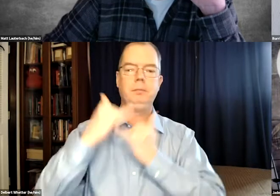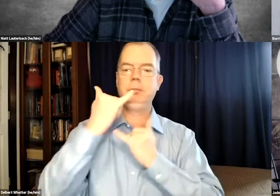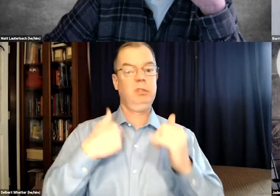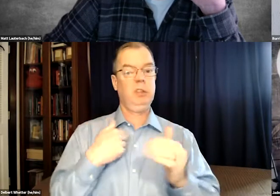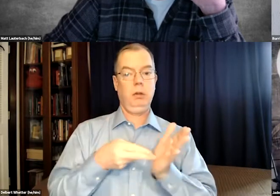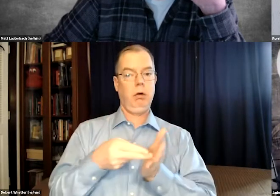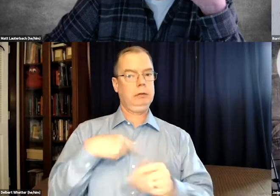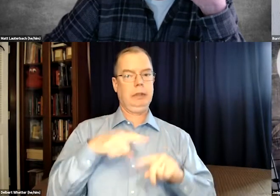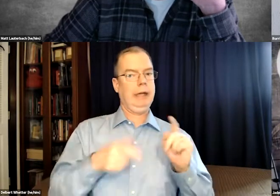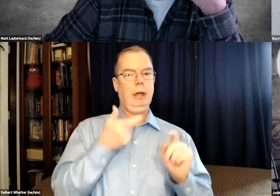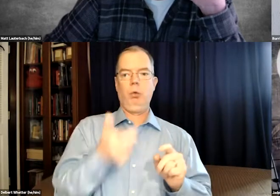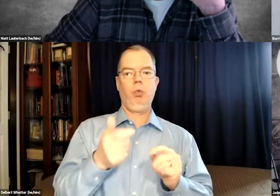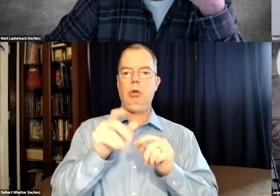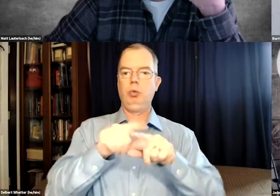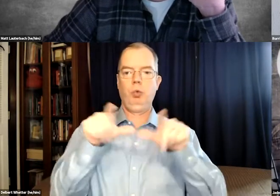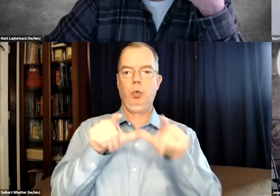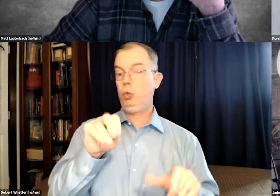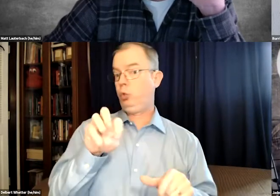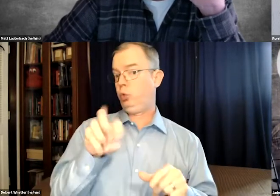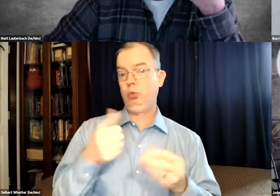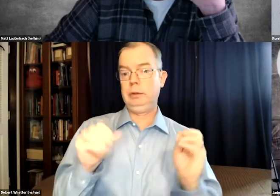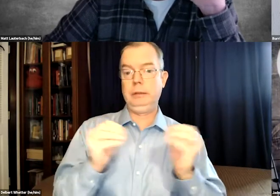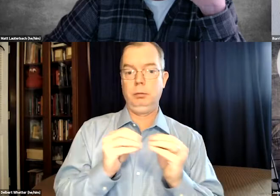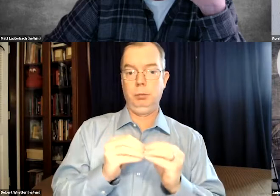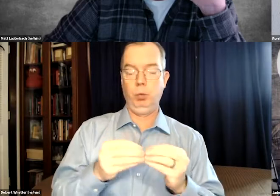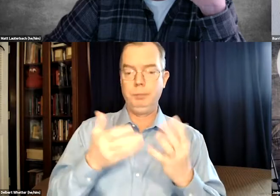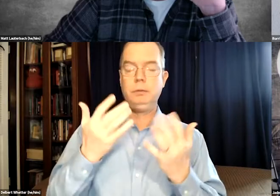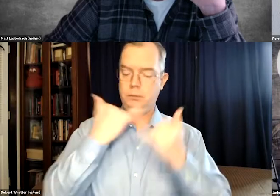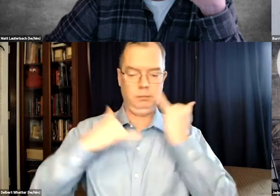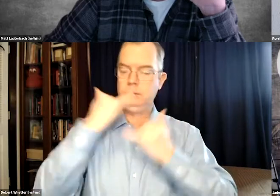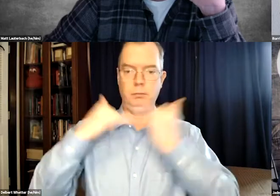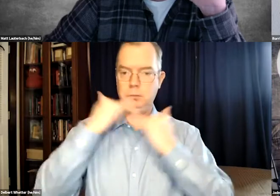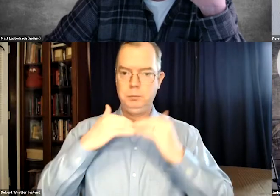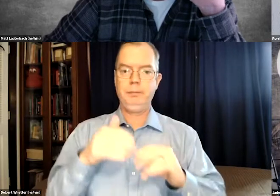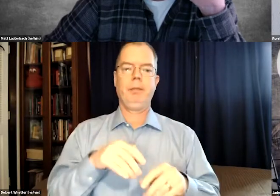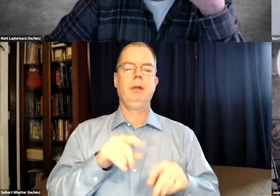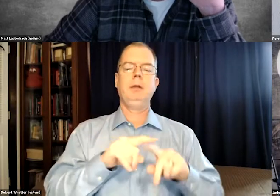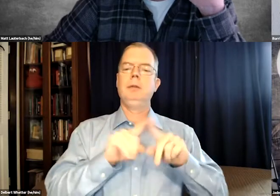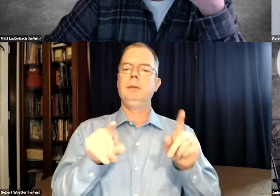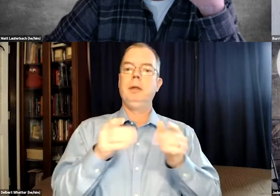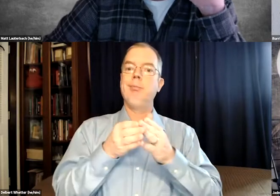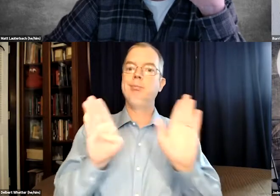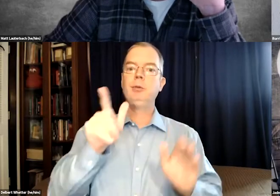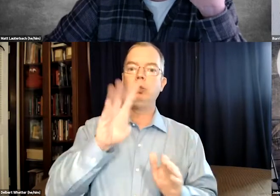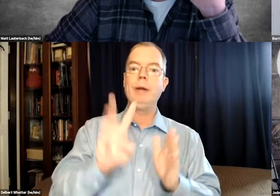I really noticed so many errors and honestly, I can't even watch local news anymore because there's so many mistakes.